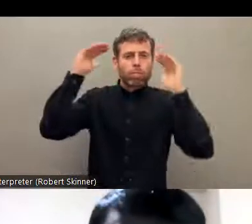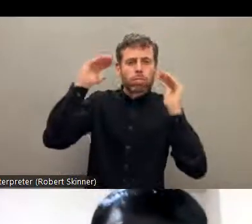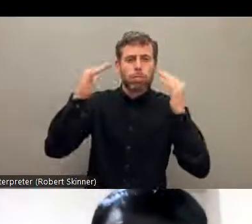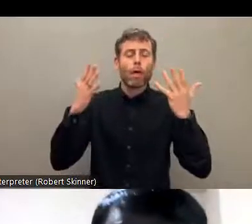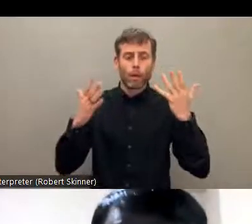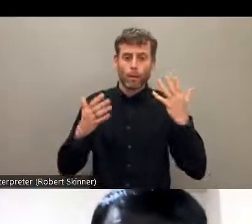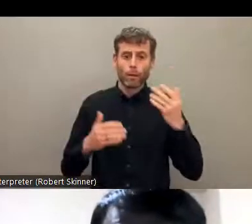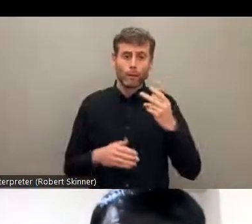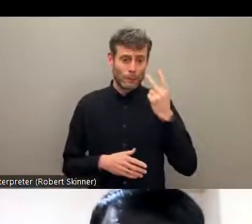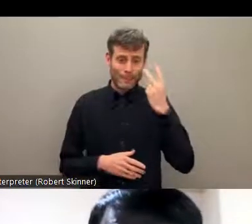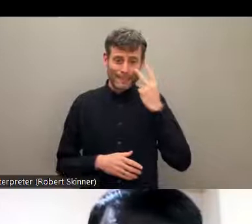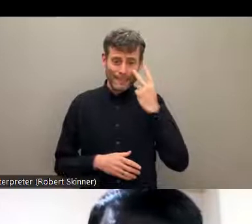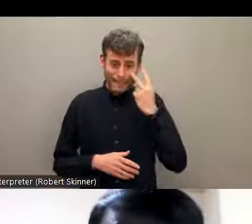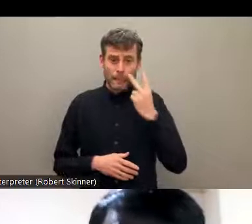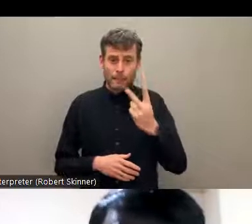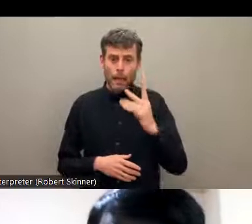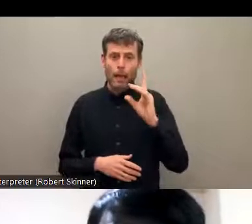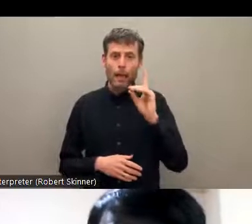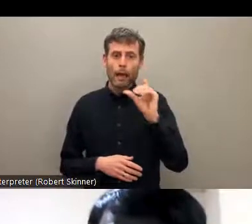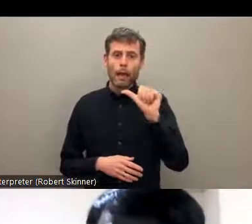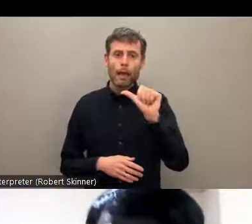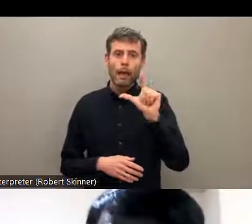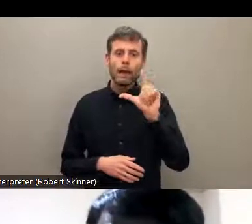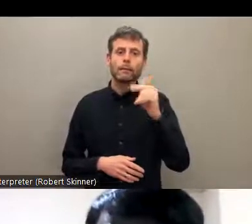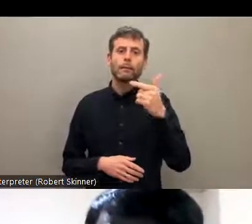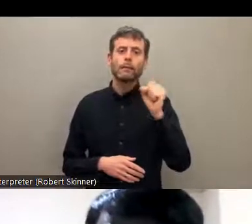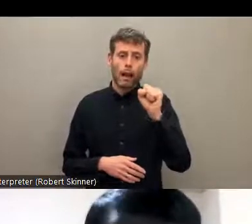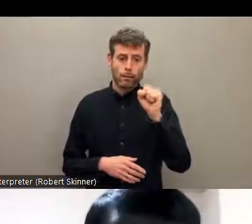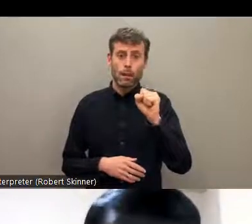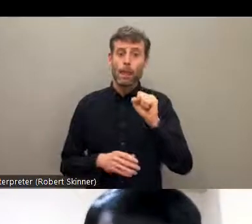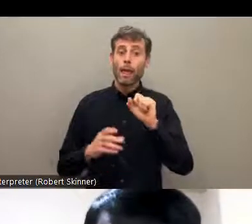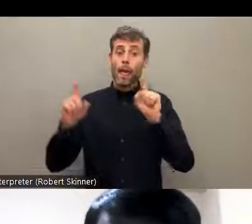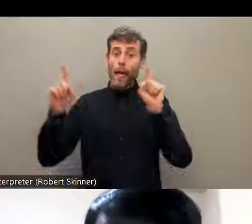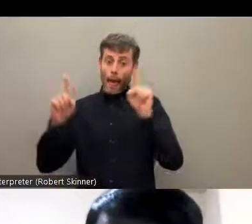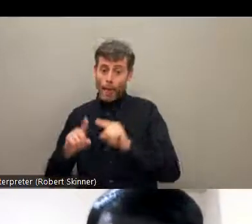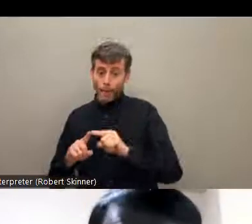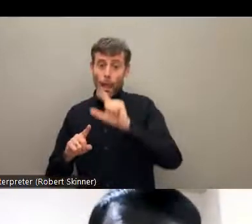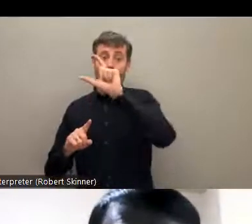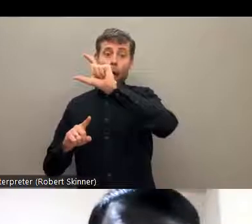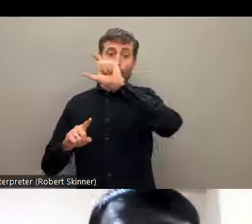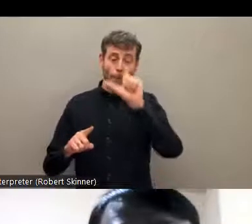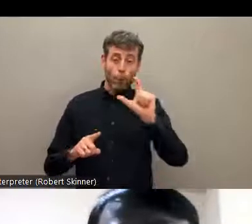Sri Lanka and other south Asian